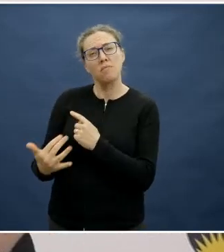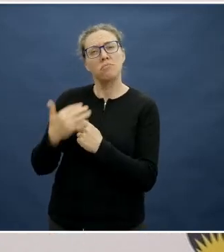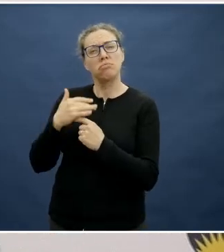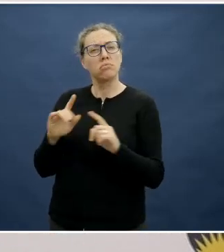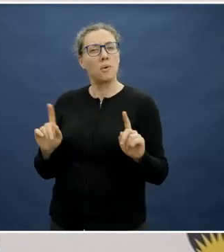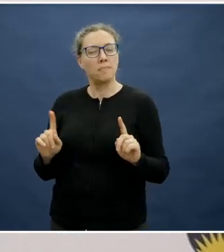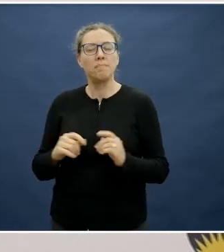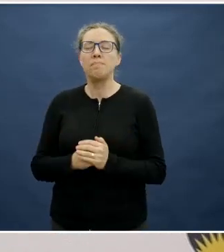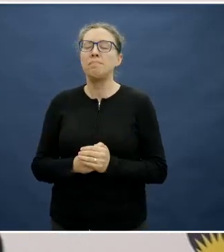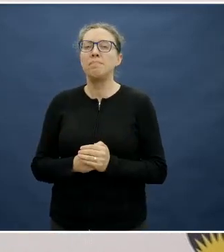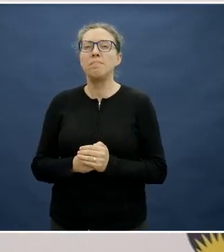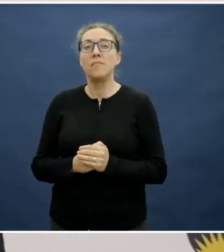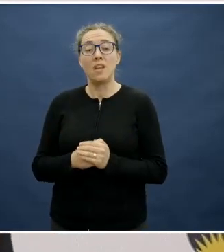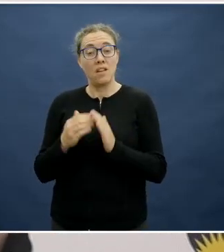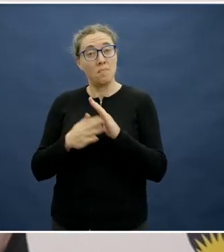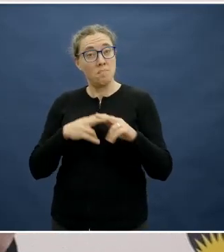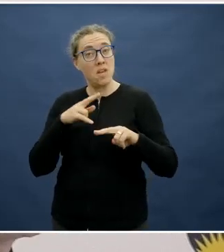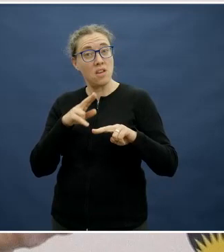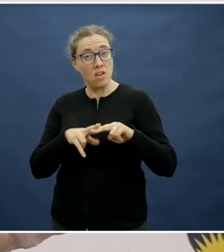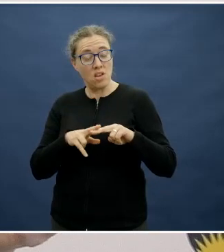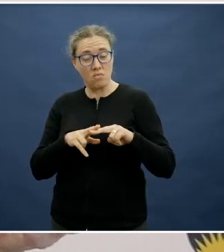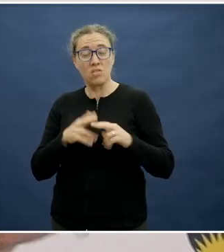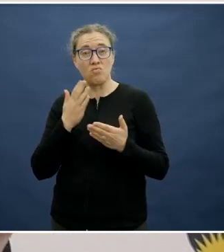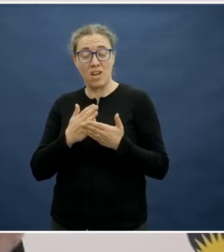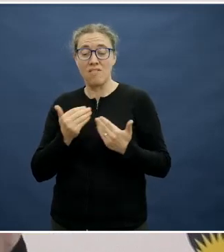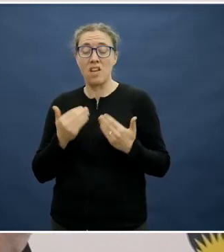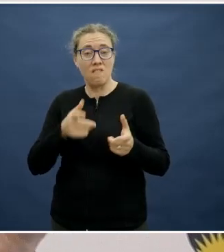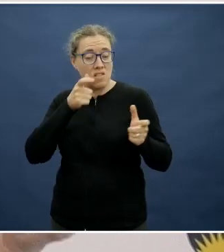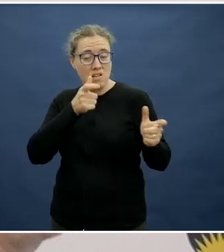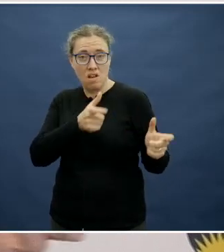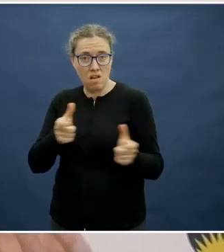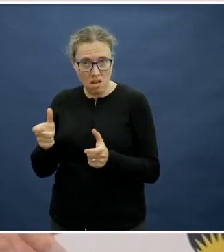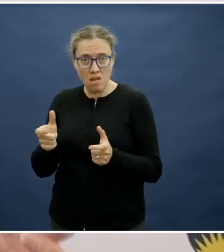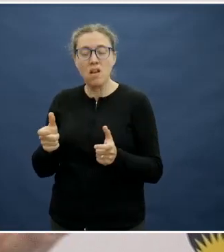How important is it for parents, as principal caregivers, and perhaps schools as secondary